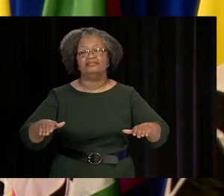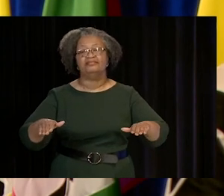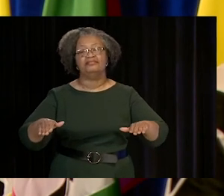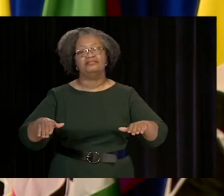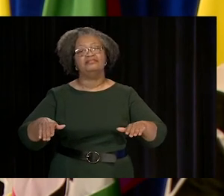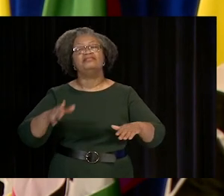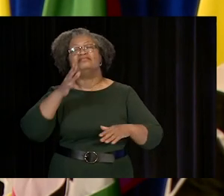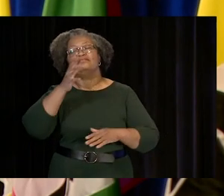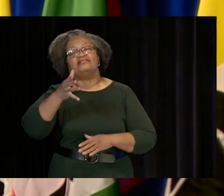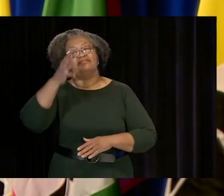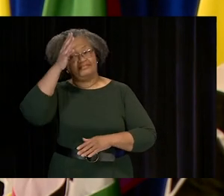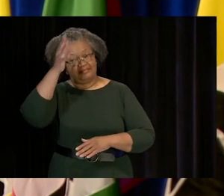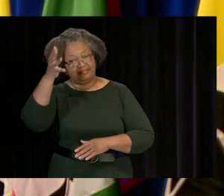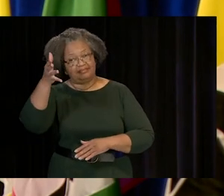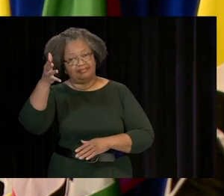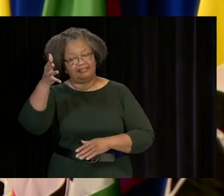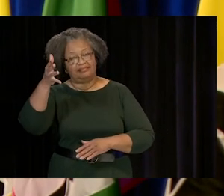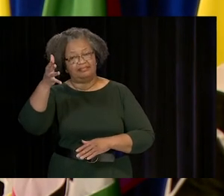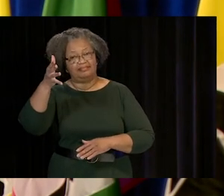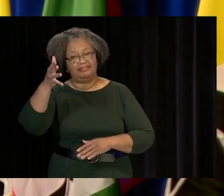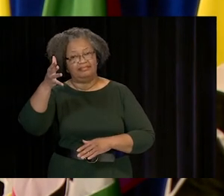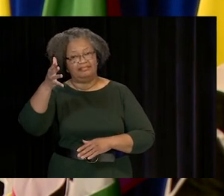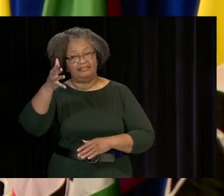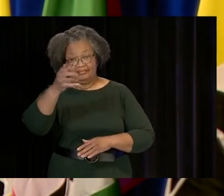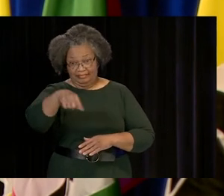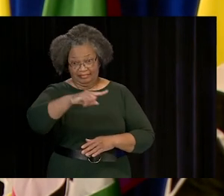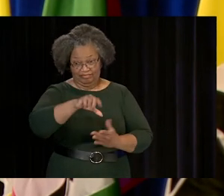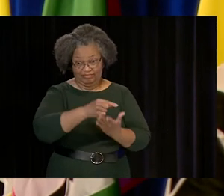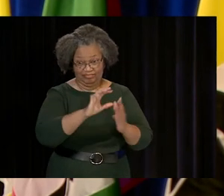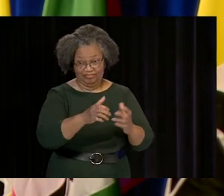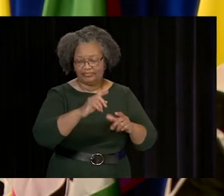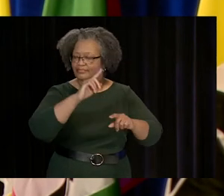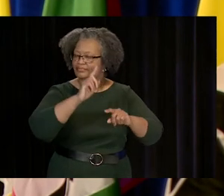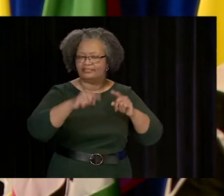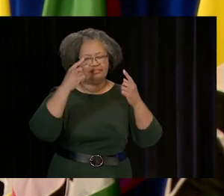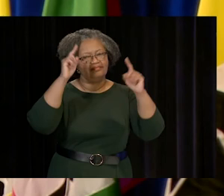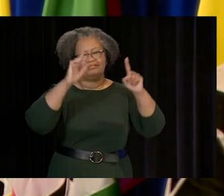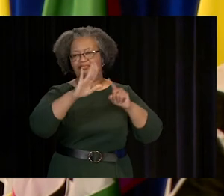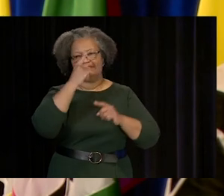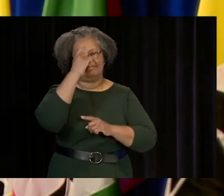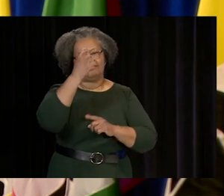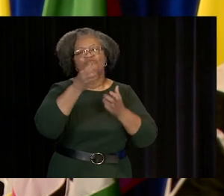ON BEHALF OF THE DCCCD BOARD OF TRUSTEES,